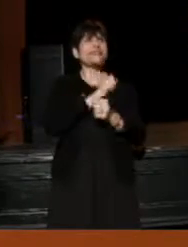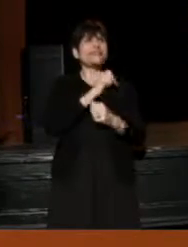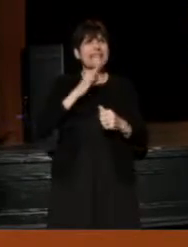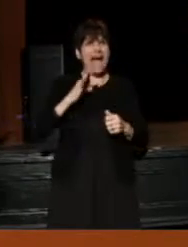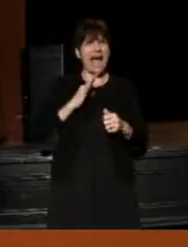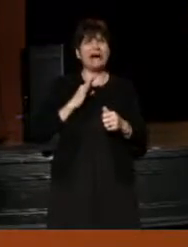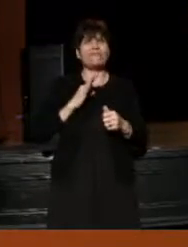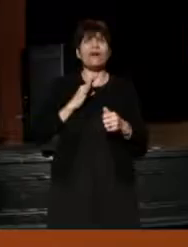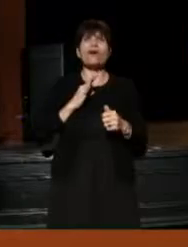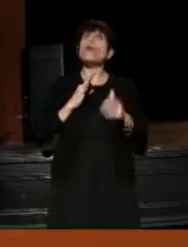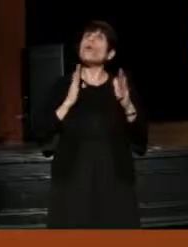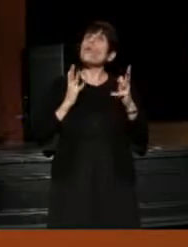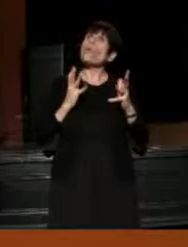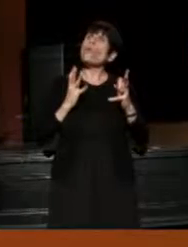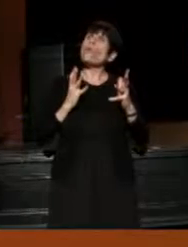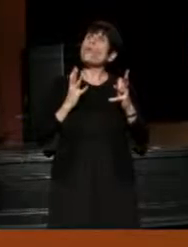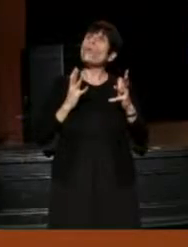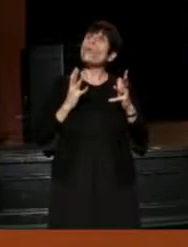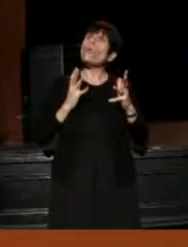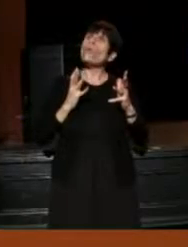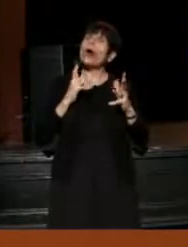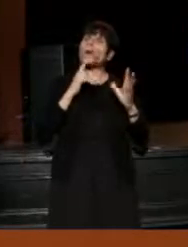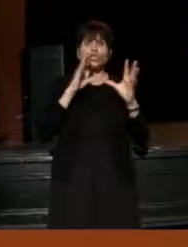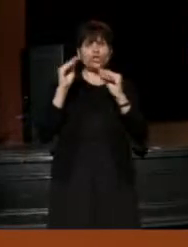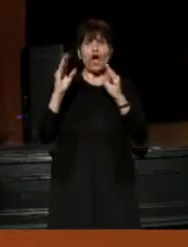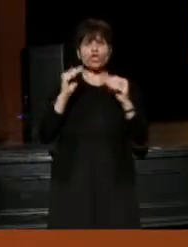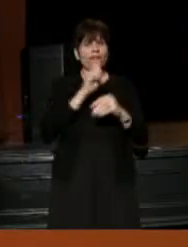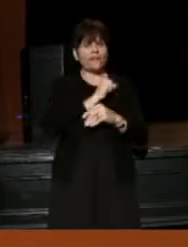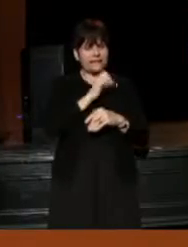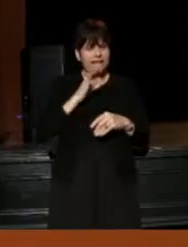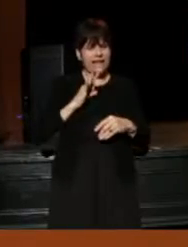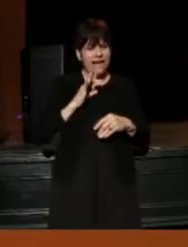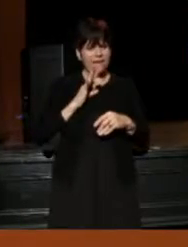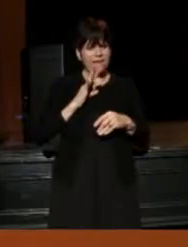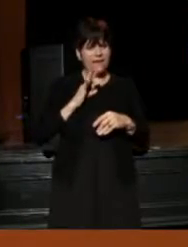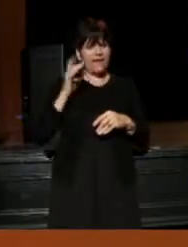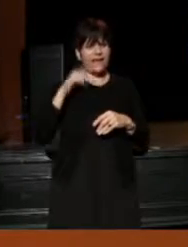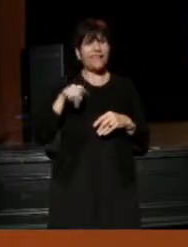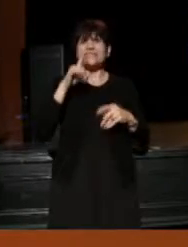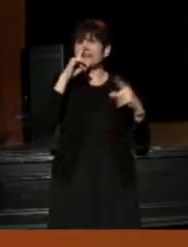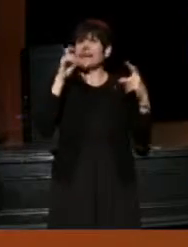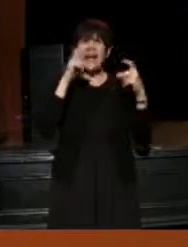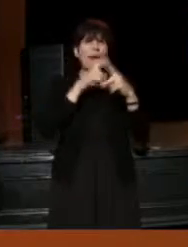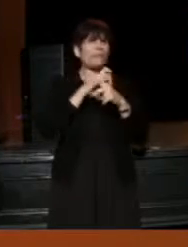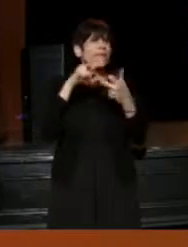this is a complicated issue for the staff,